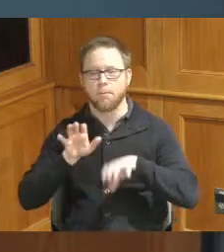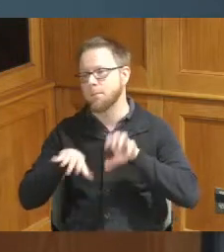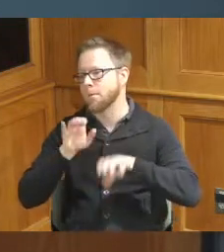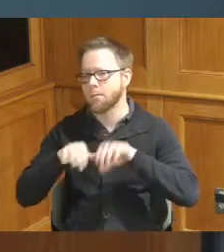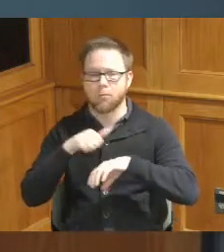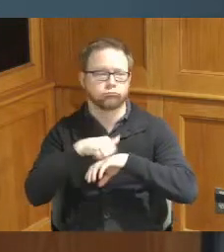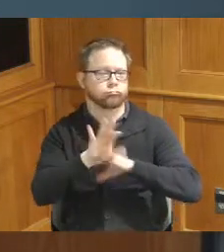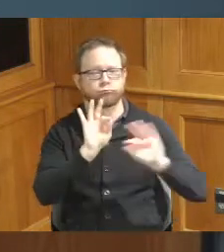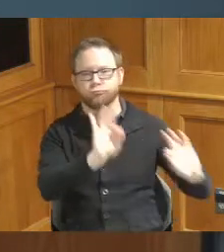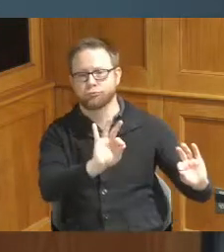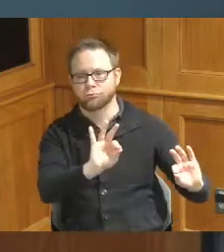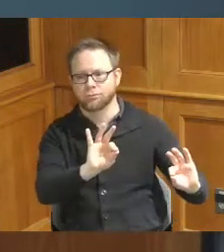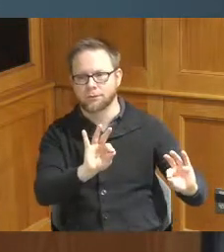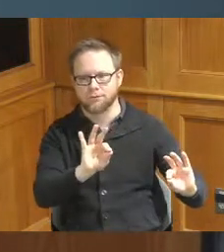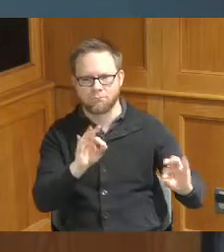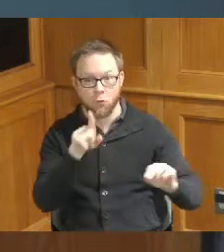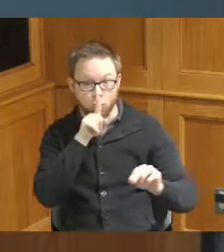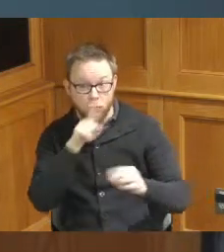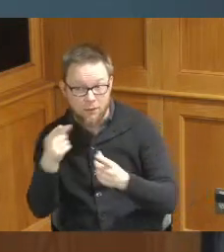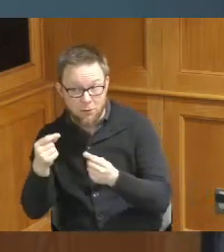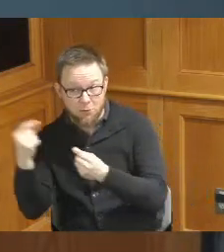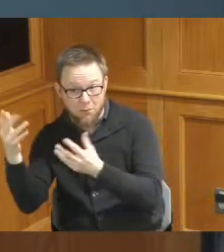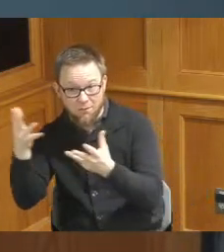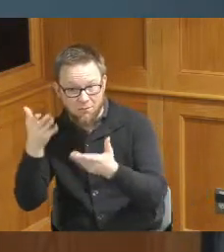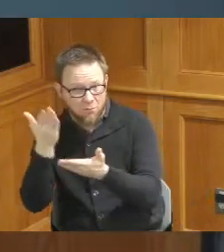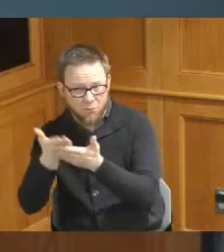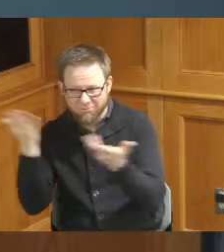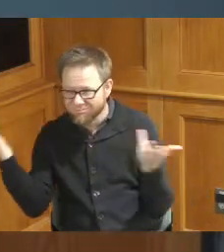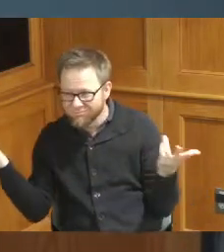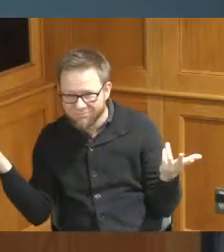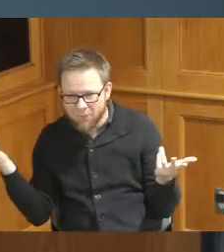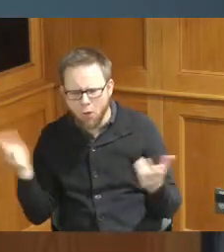and just attack it and then you go out here and somebody said I ain't never heard of them